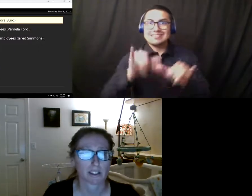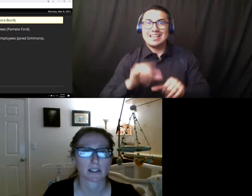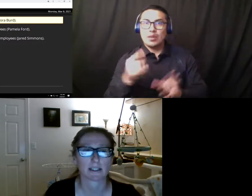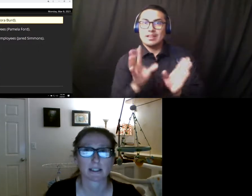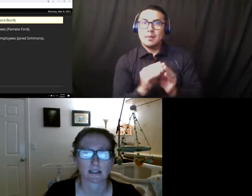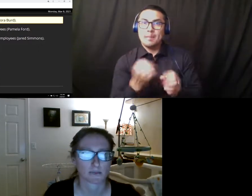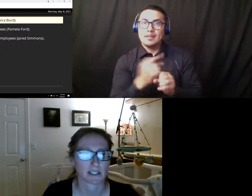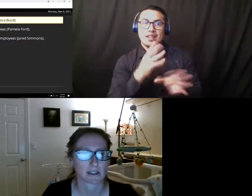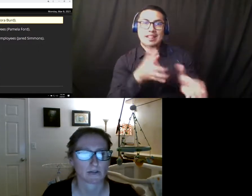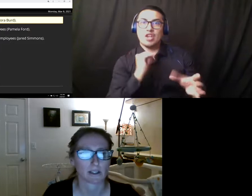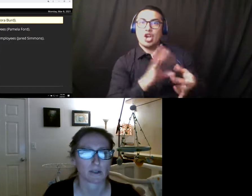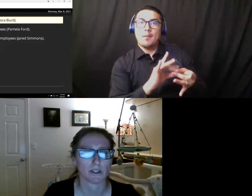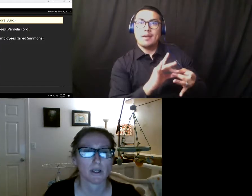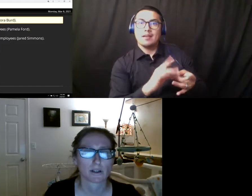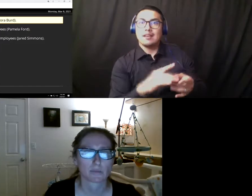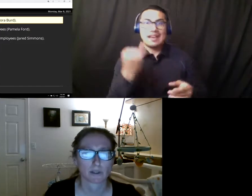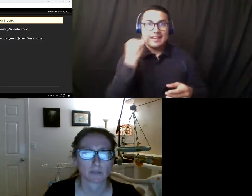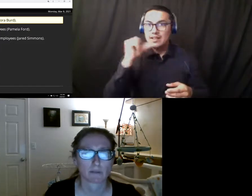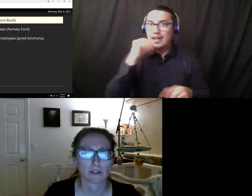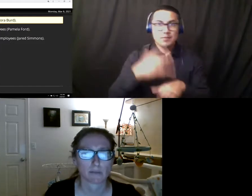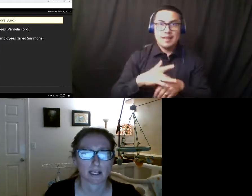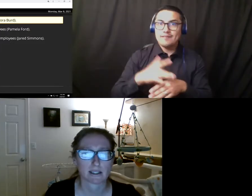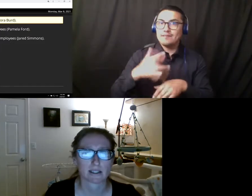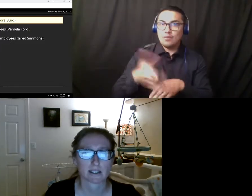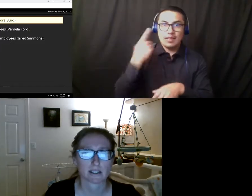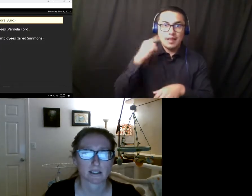unless space is available. The Board members are masked, distance